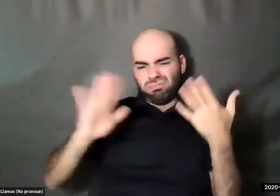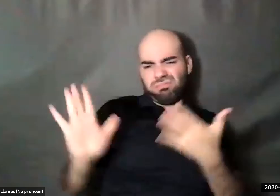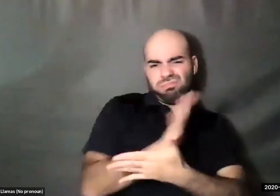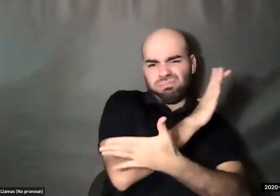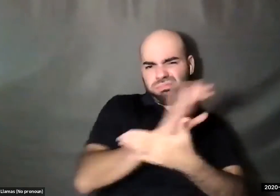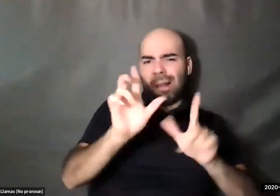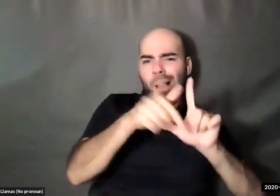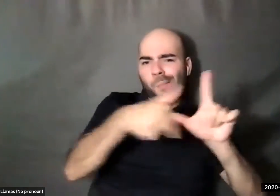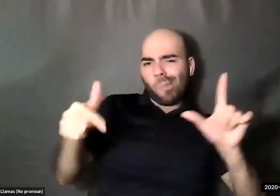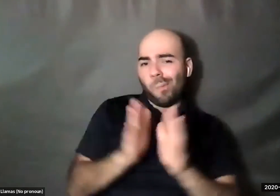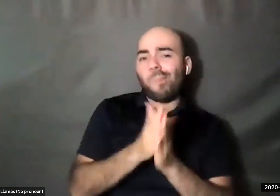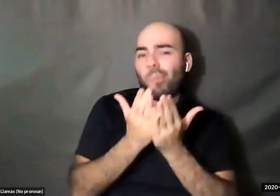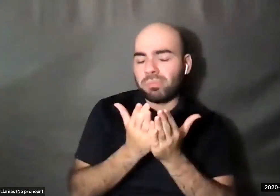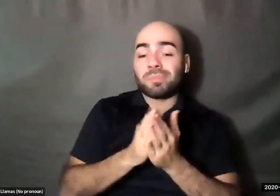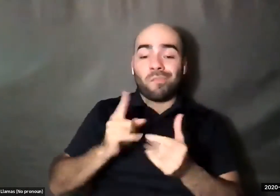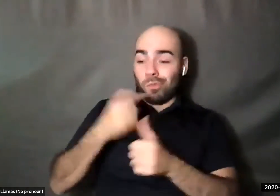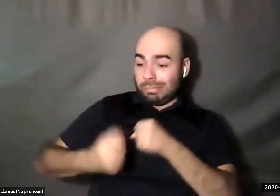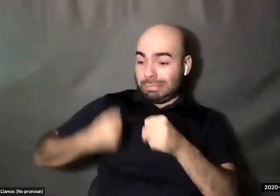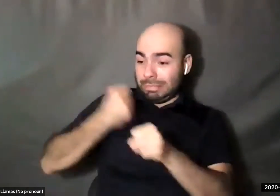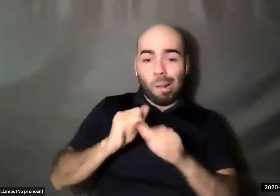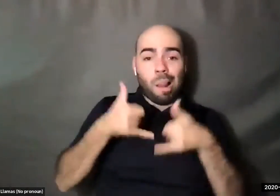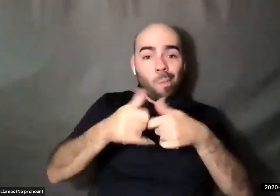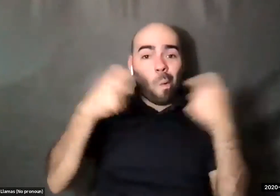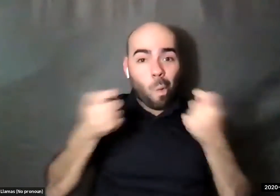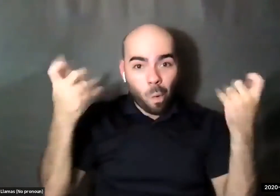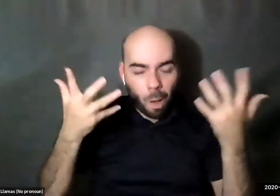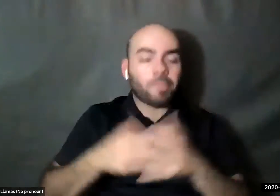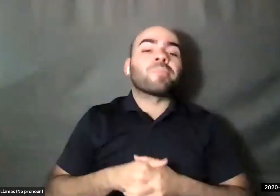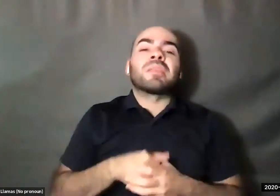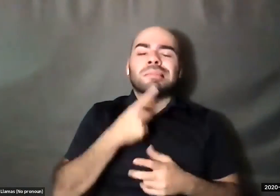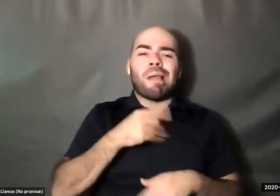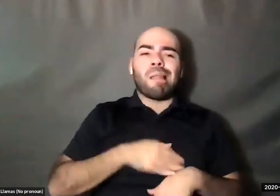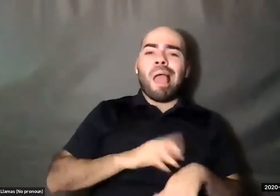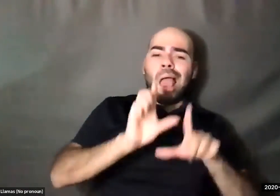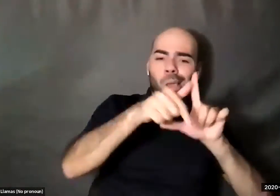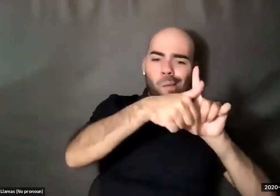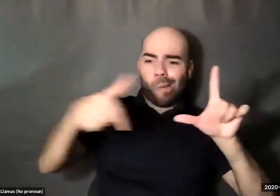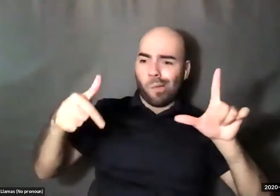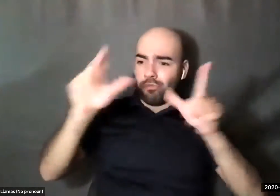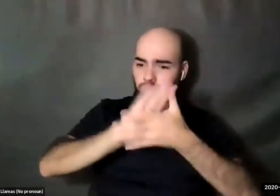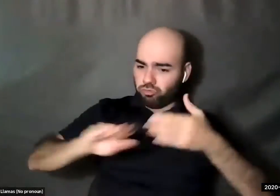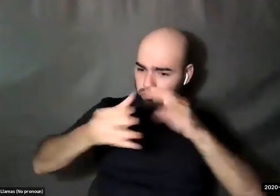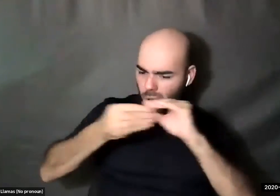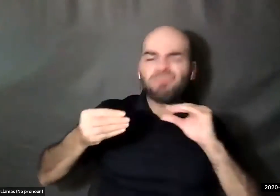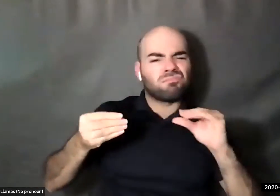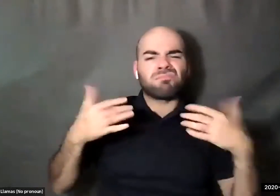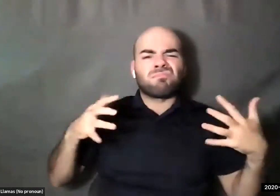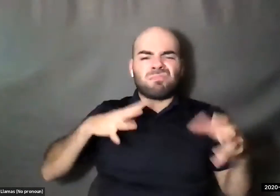From the very first year. The lemmings have made the statement that lesbian, gay, bisexual and transgender stories are part of the literature of the world.